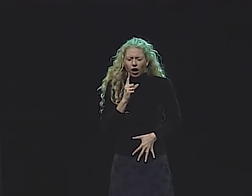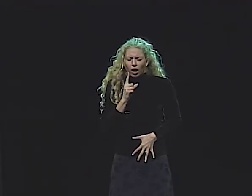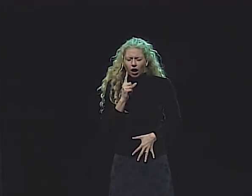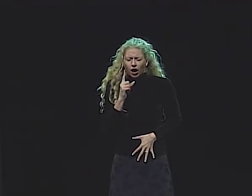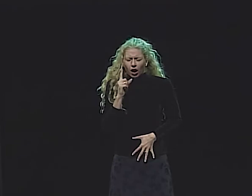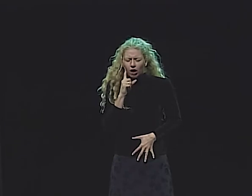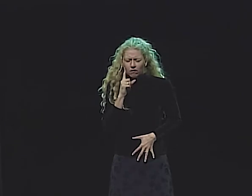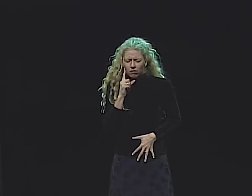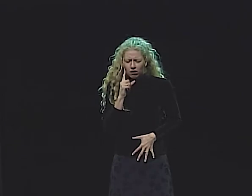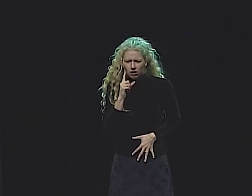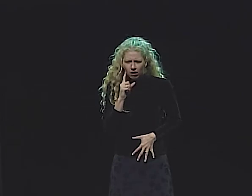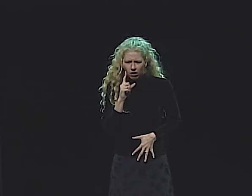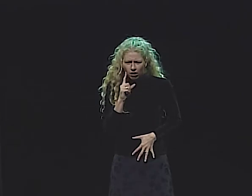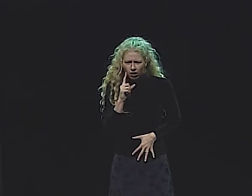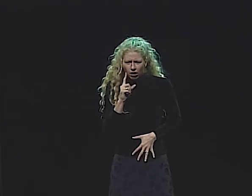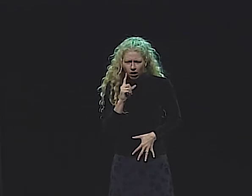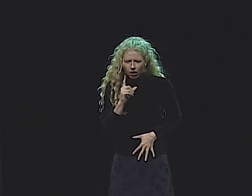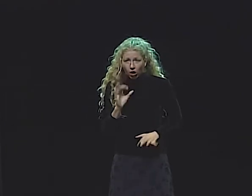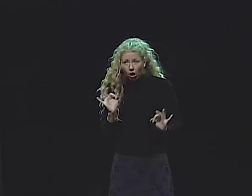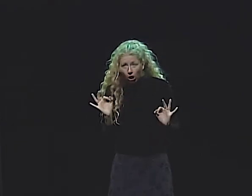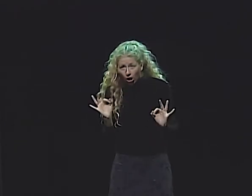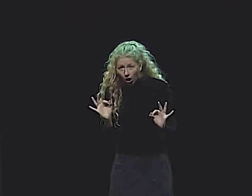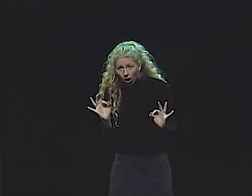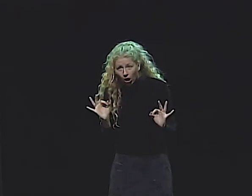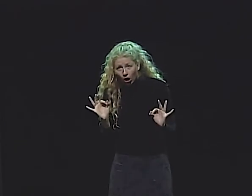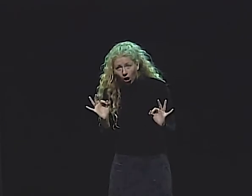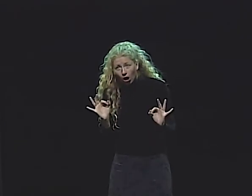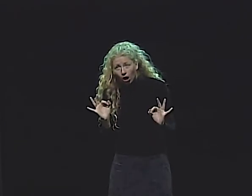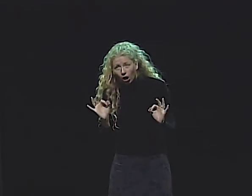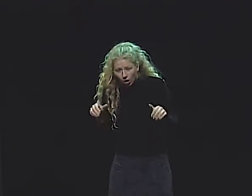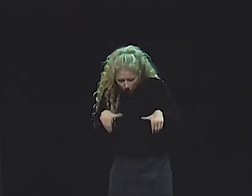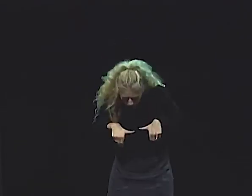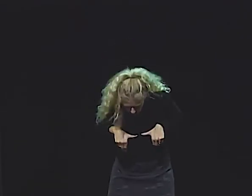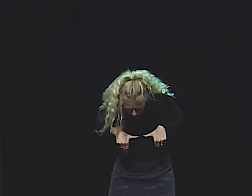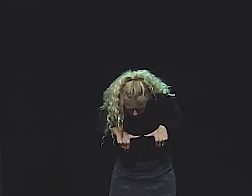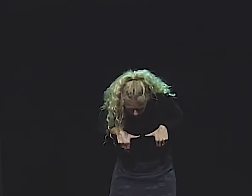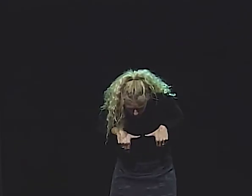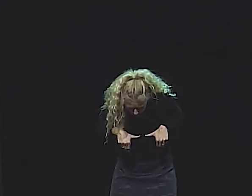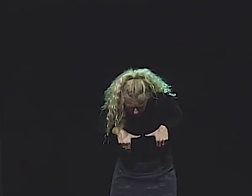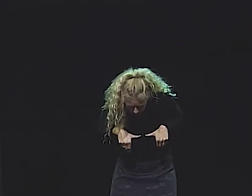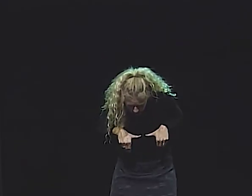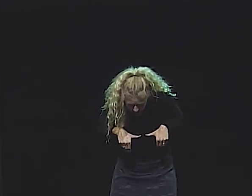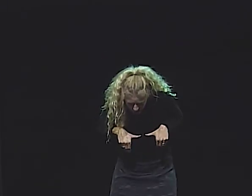THE CLOSING OF THE BOOK. THIS BABY'S DEAF.